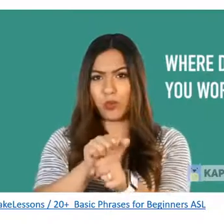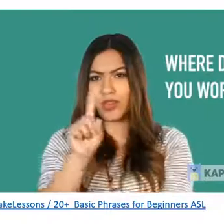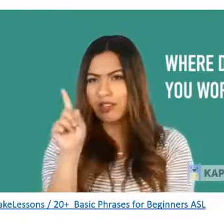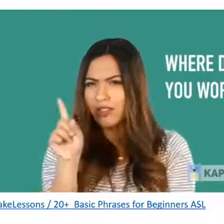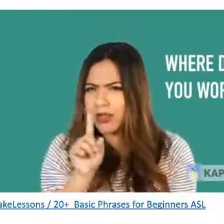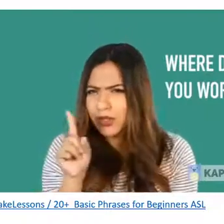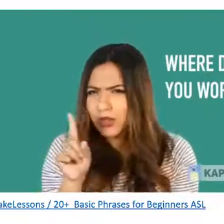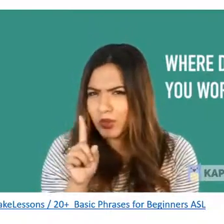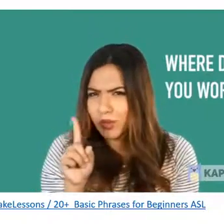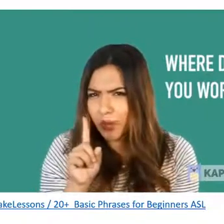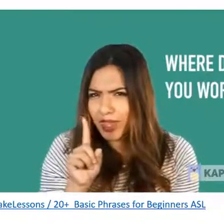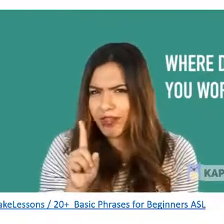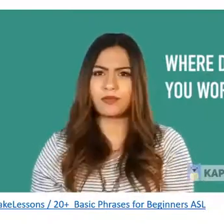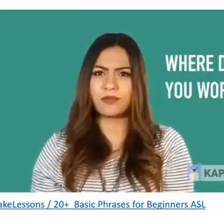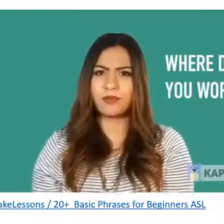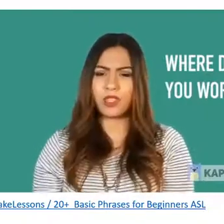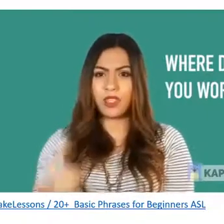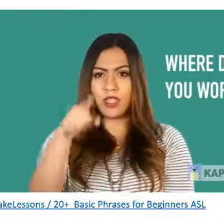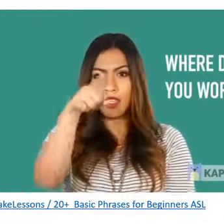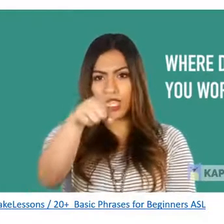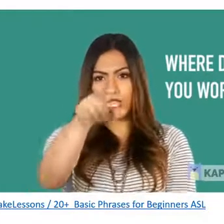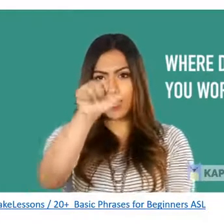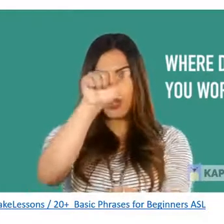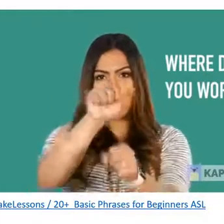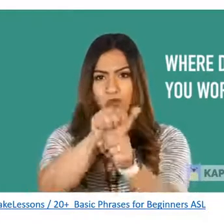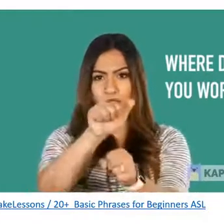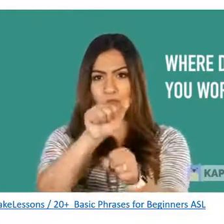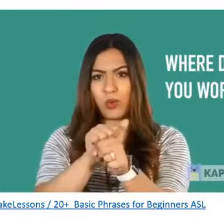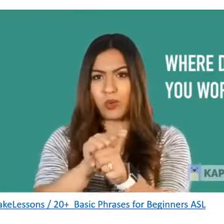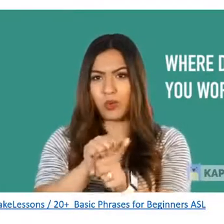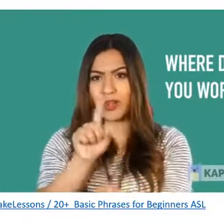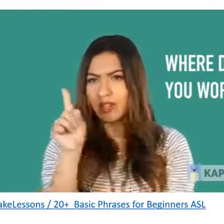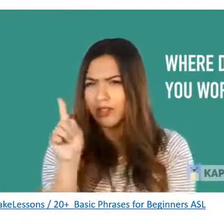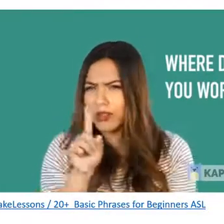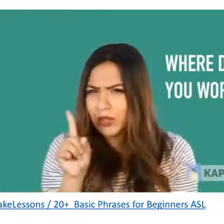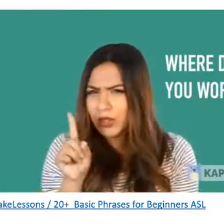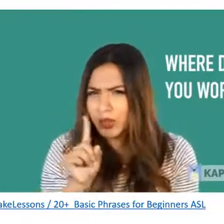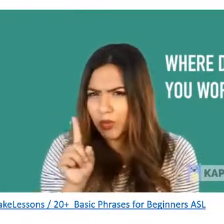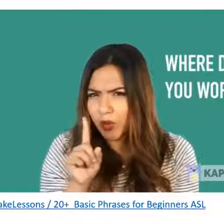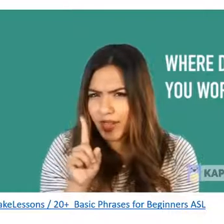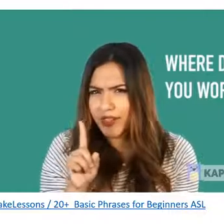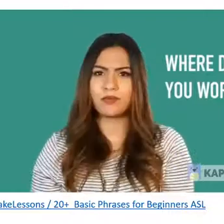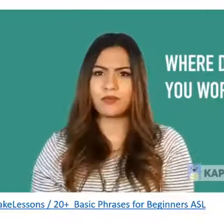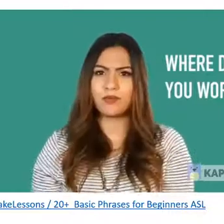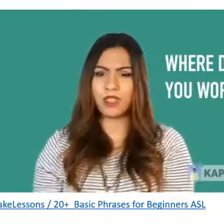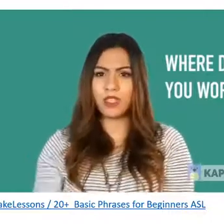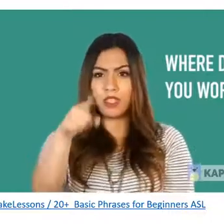sign languages when it comes to syntax it comes to syntax but there's a few differences between them one of the most